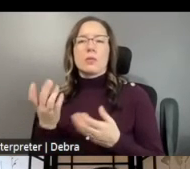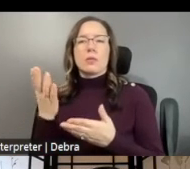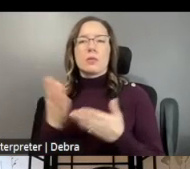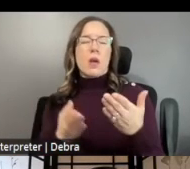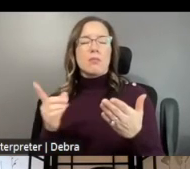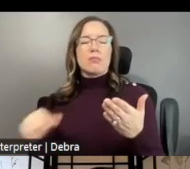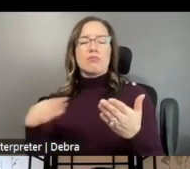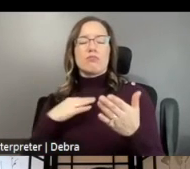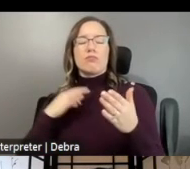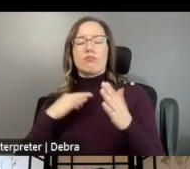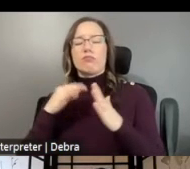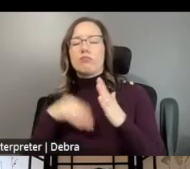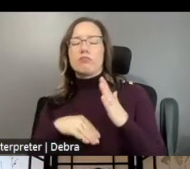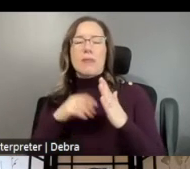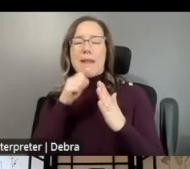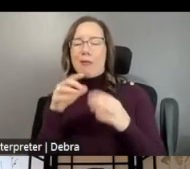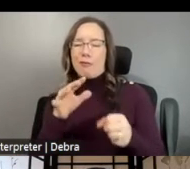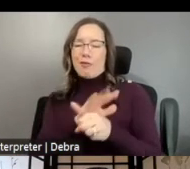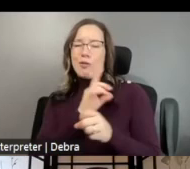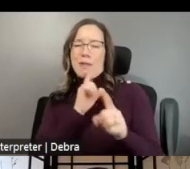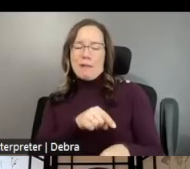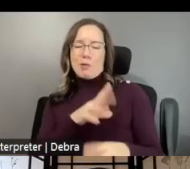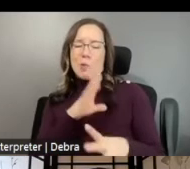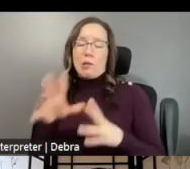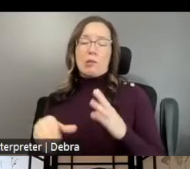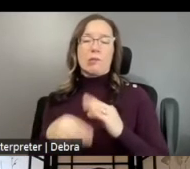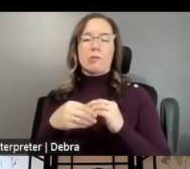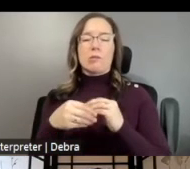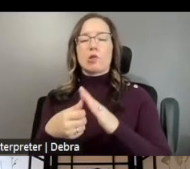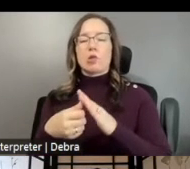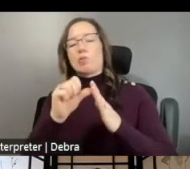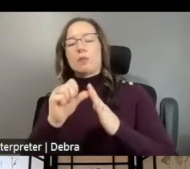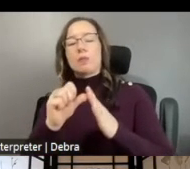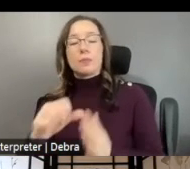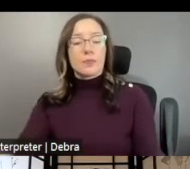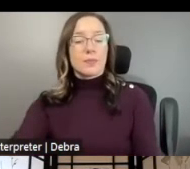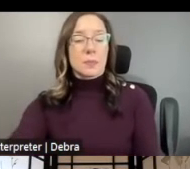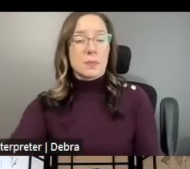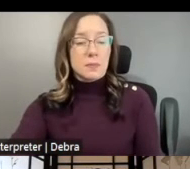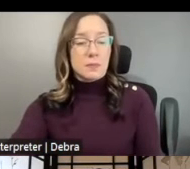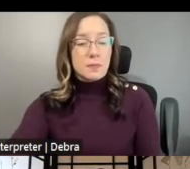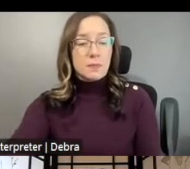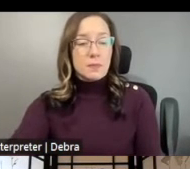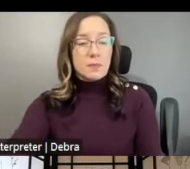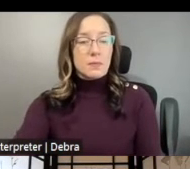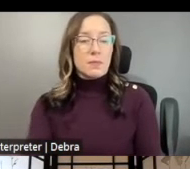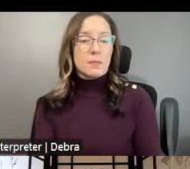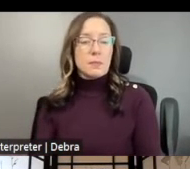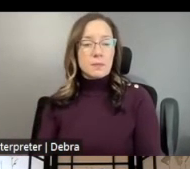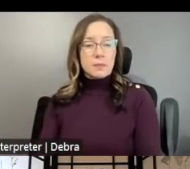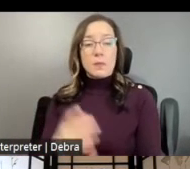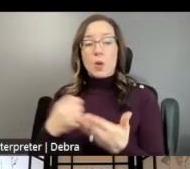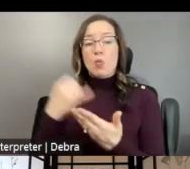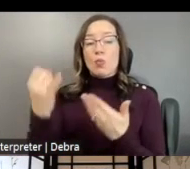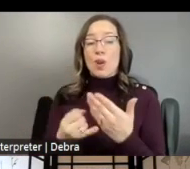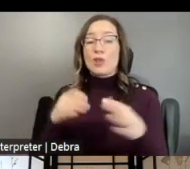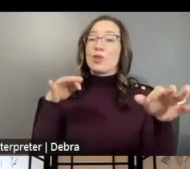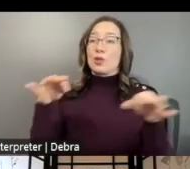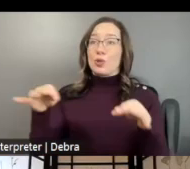FULLY ANSWER AND WE JUST WANT TO GIVE EXTRA HIGHLIGHT TO. FIRST IS THE PROJECT DESCRIPTION.